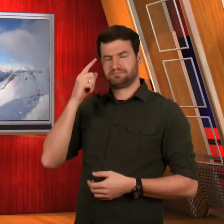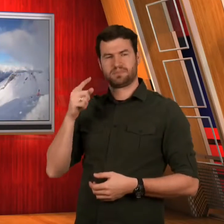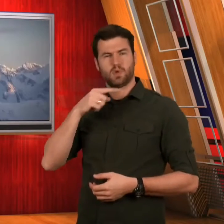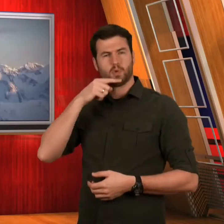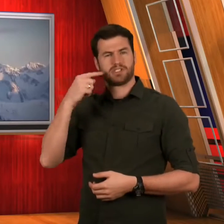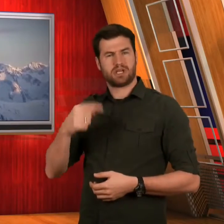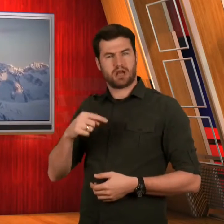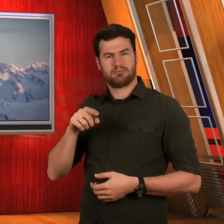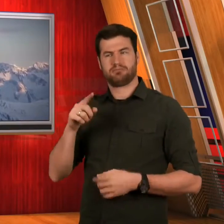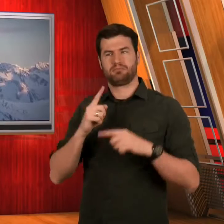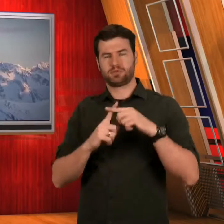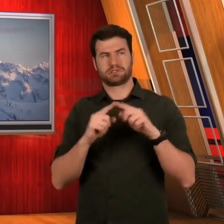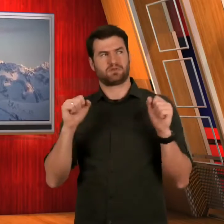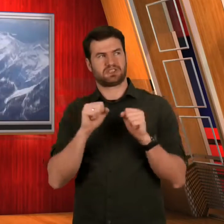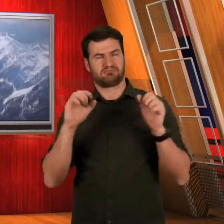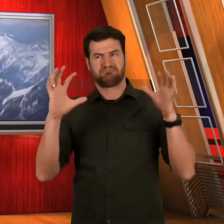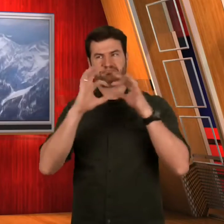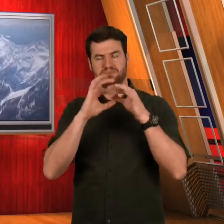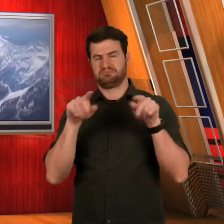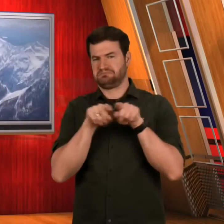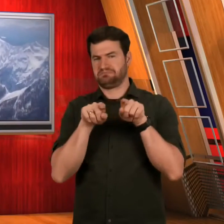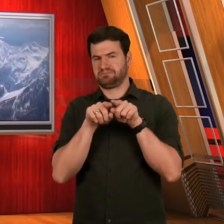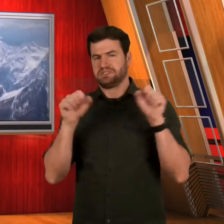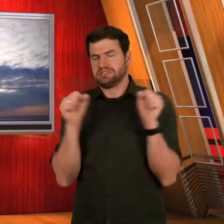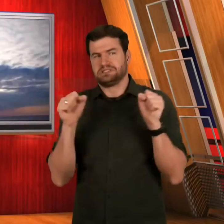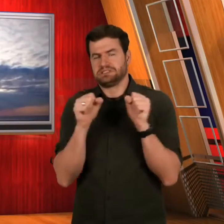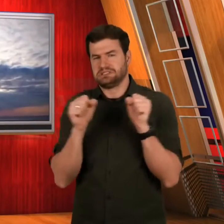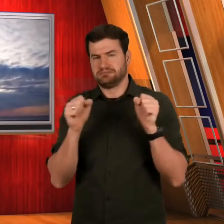If you think Russia plus winter equals "way too cold,"